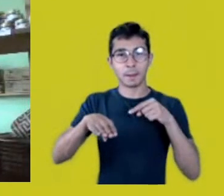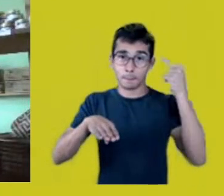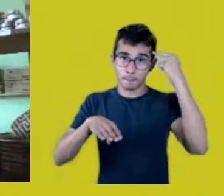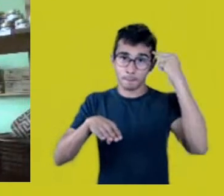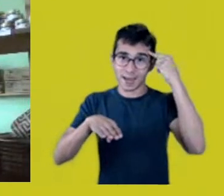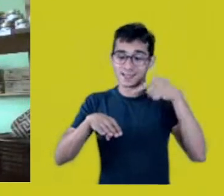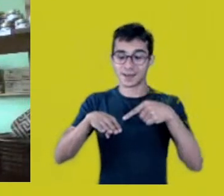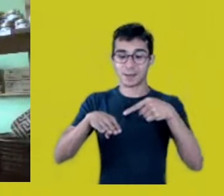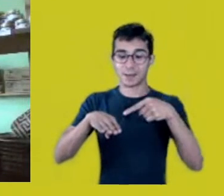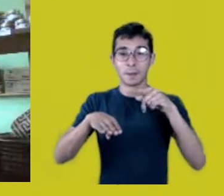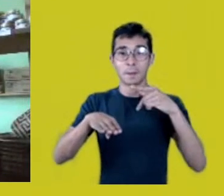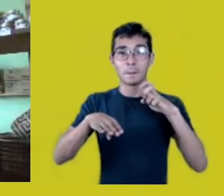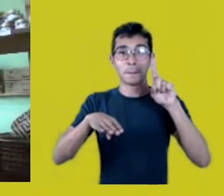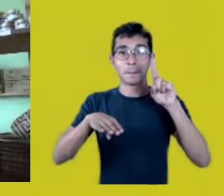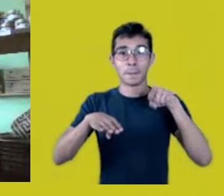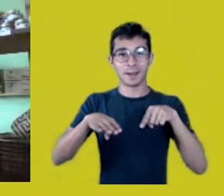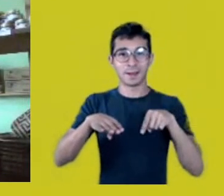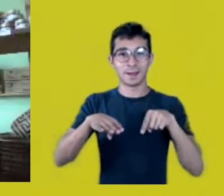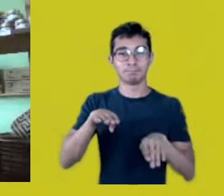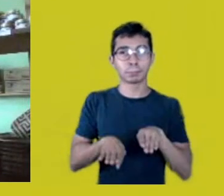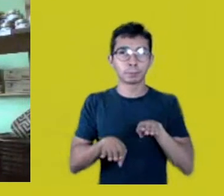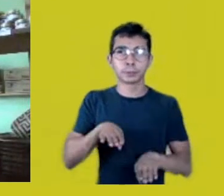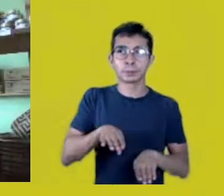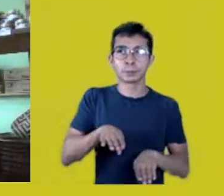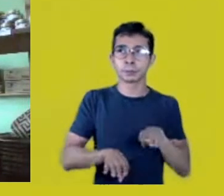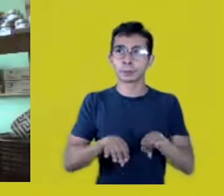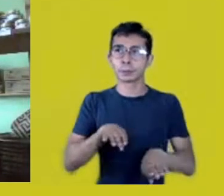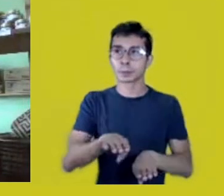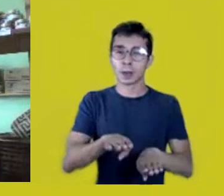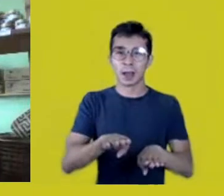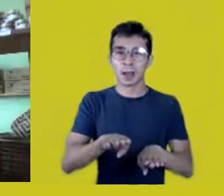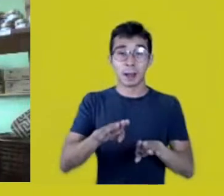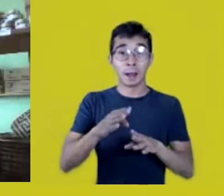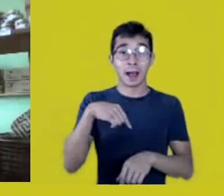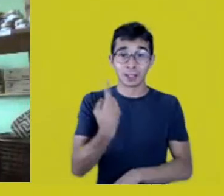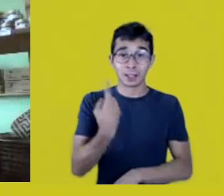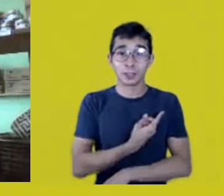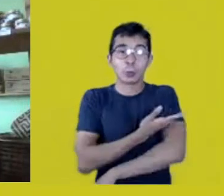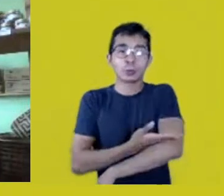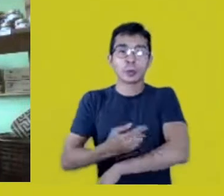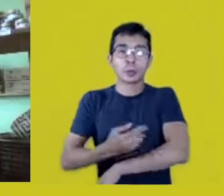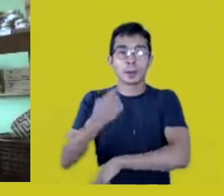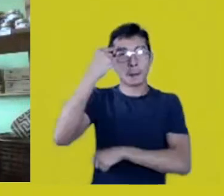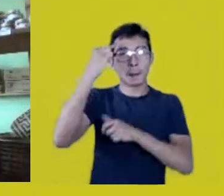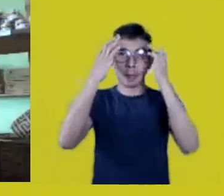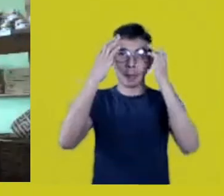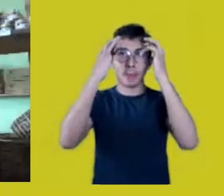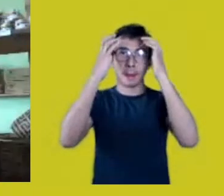that we can listen with our feet,